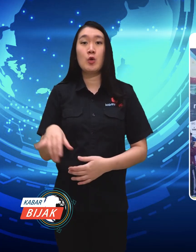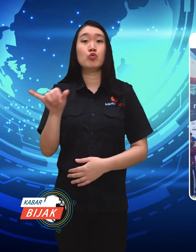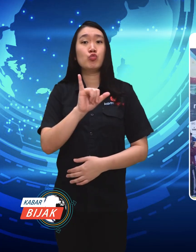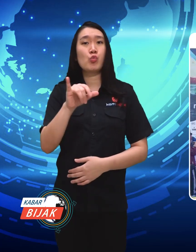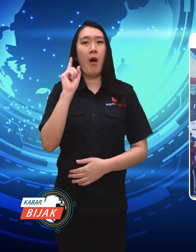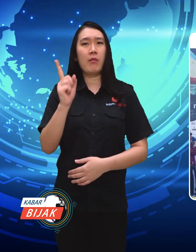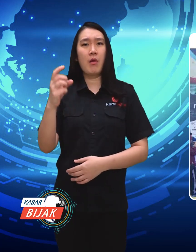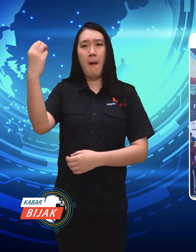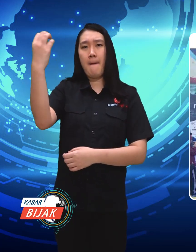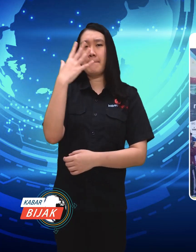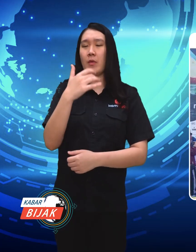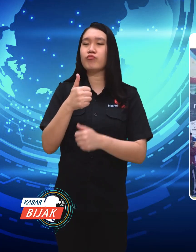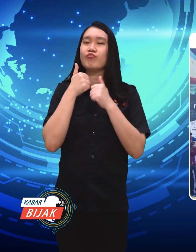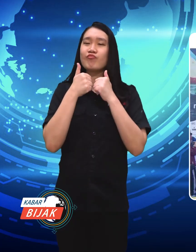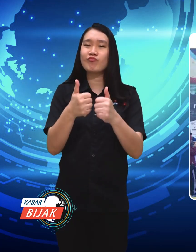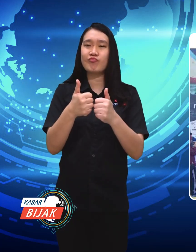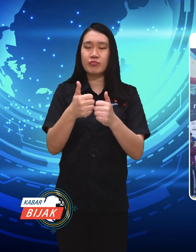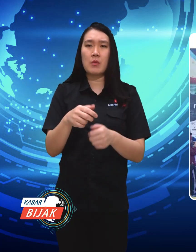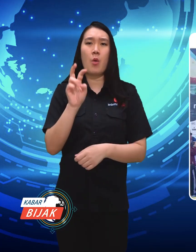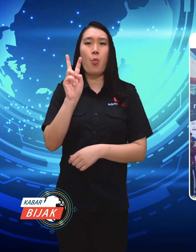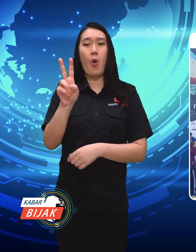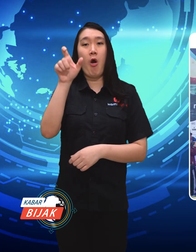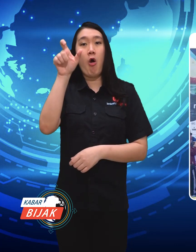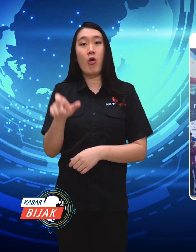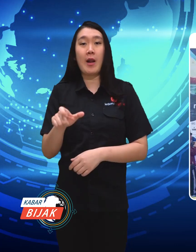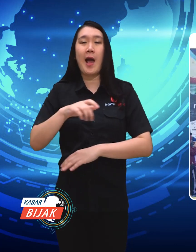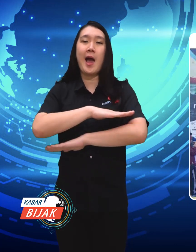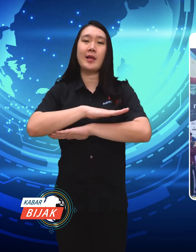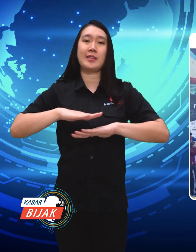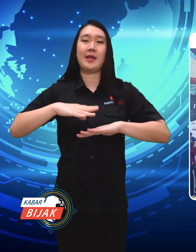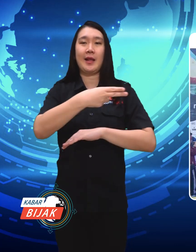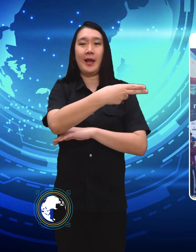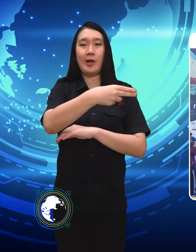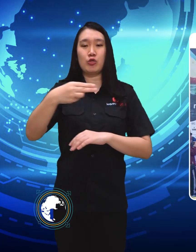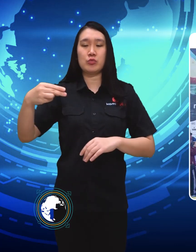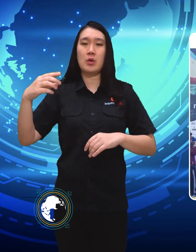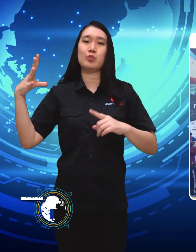Two athletes representing Indonesia made achievements